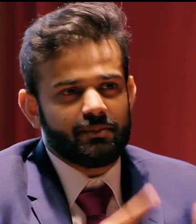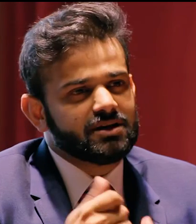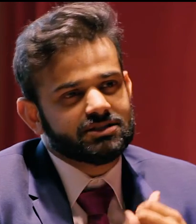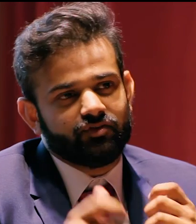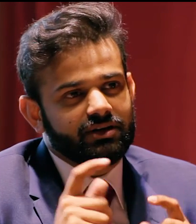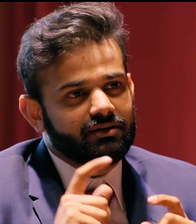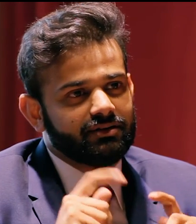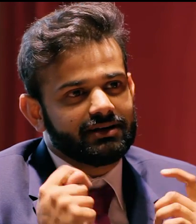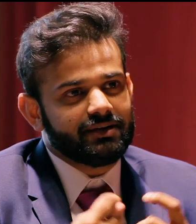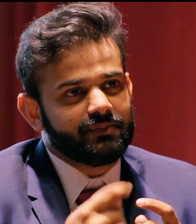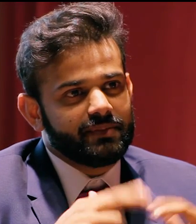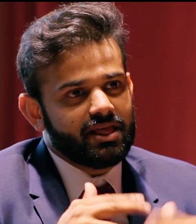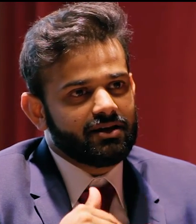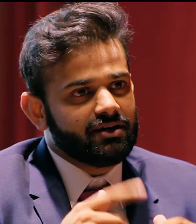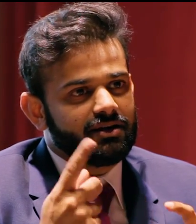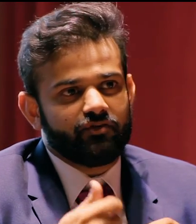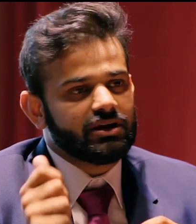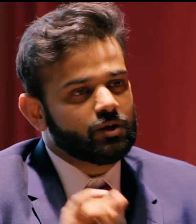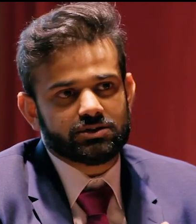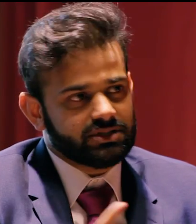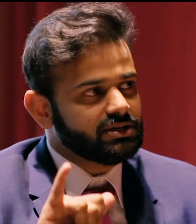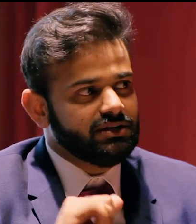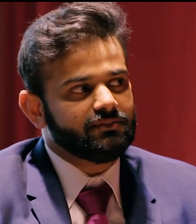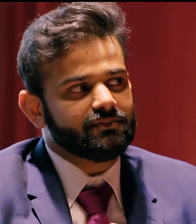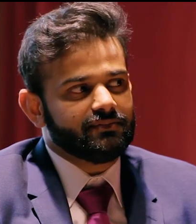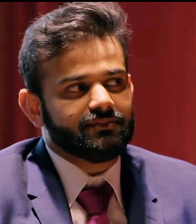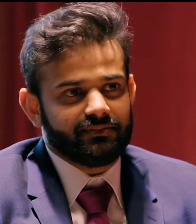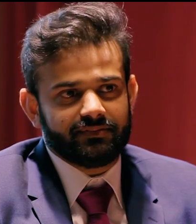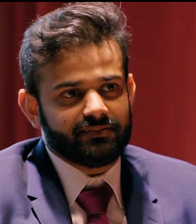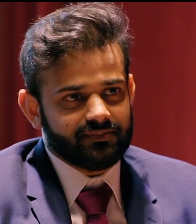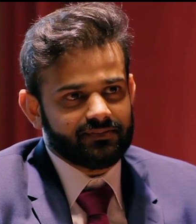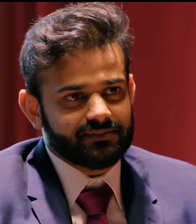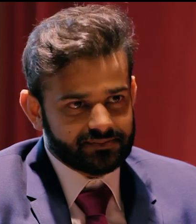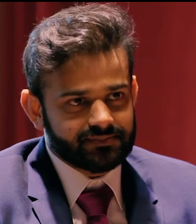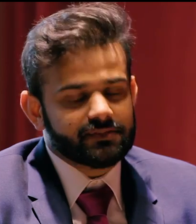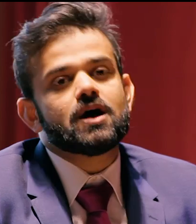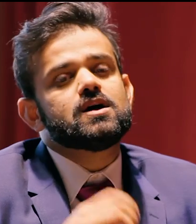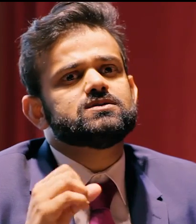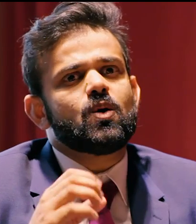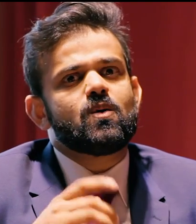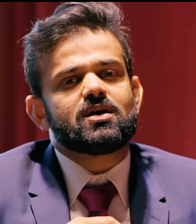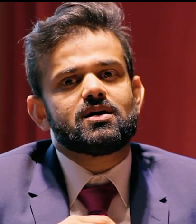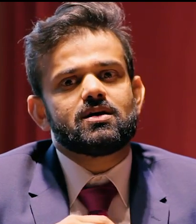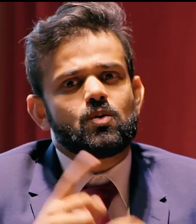Right, I agree that that would be a real strong part of building a good team comradery.